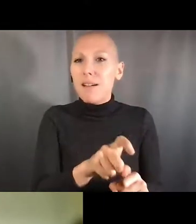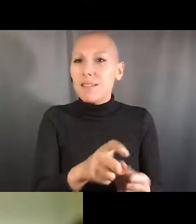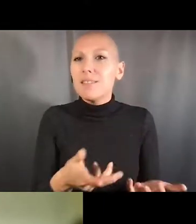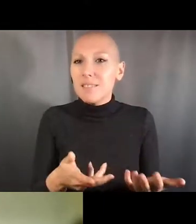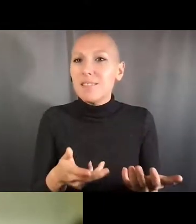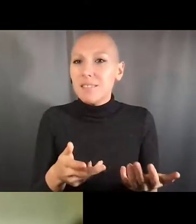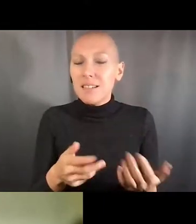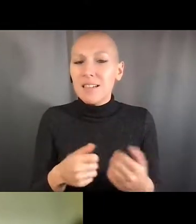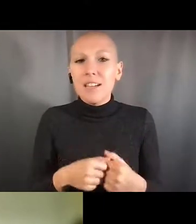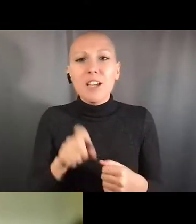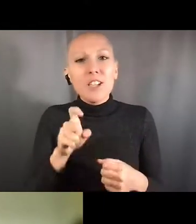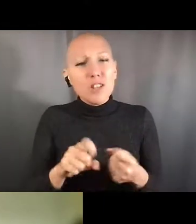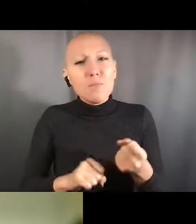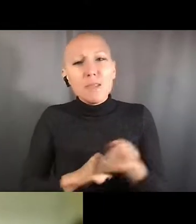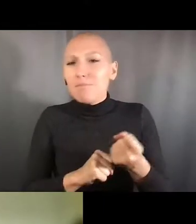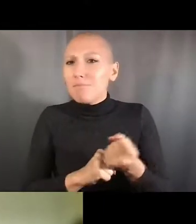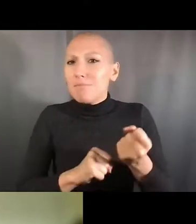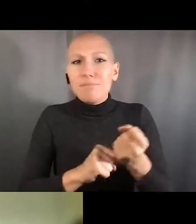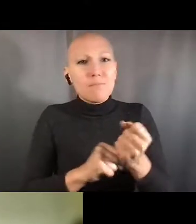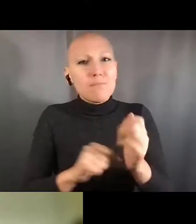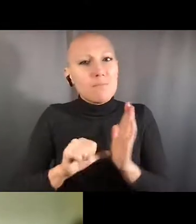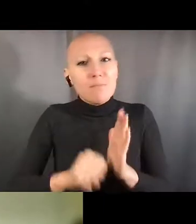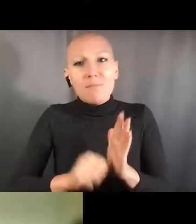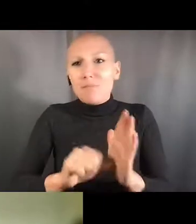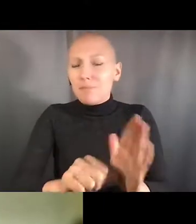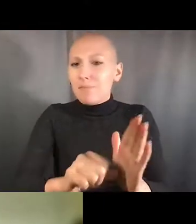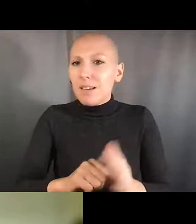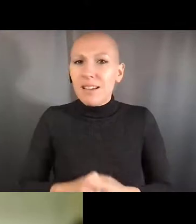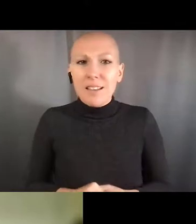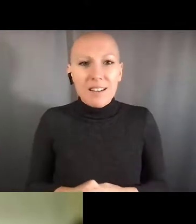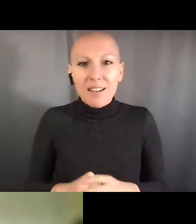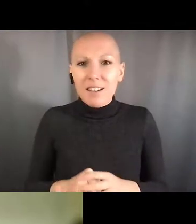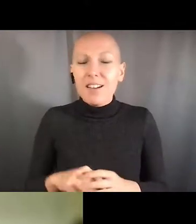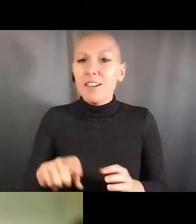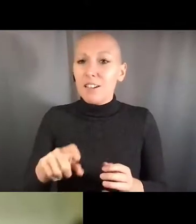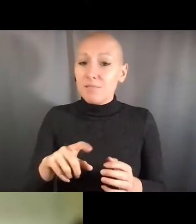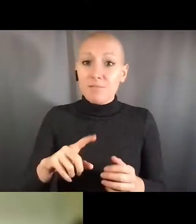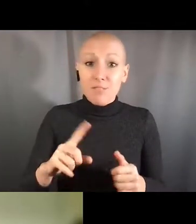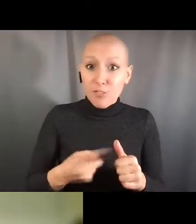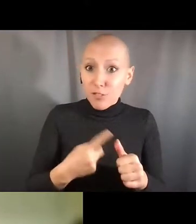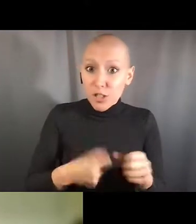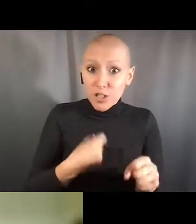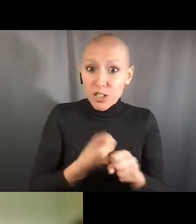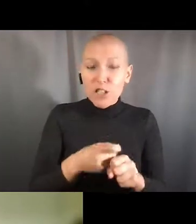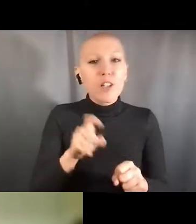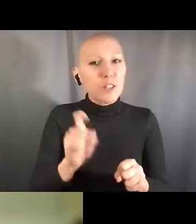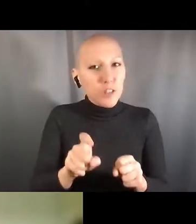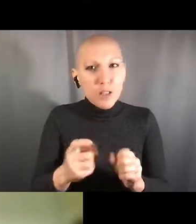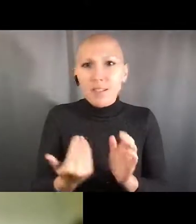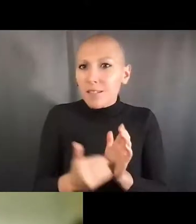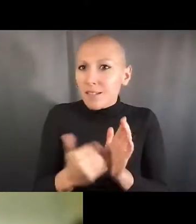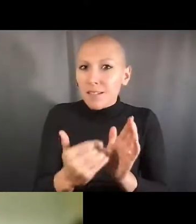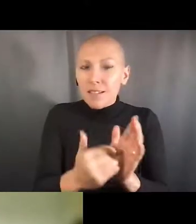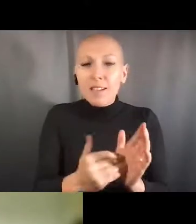Jon Lorsch: So again, in NIGMS' training grants, the applicants, the institutions are asked